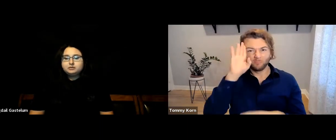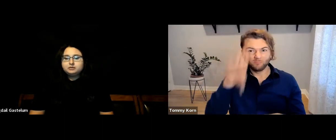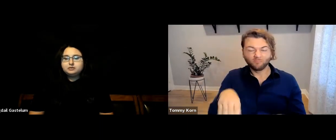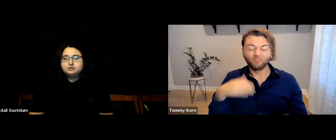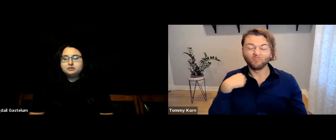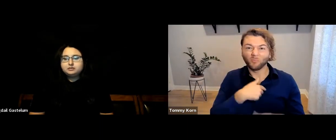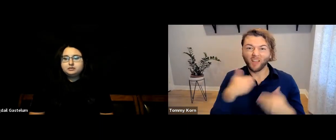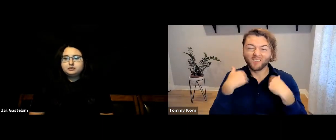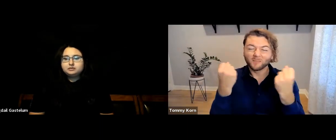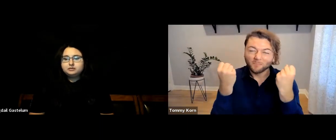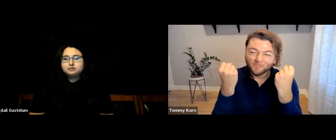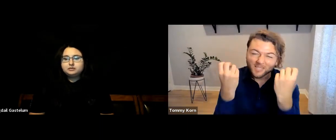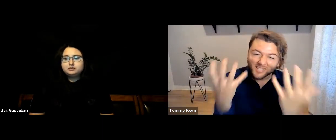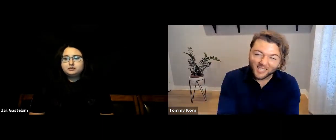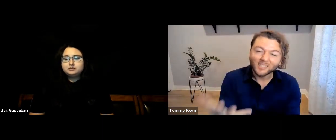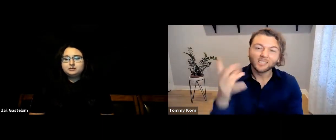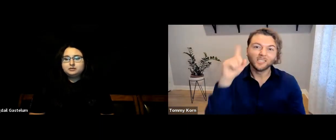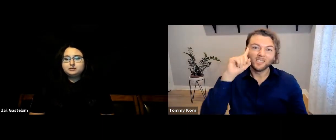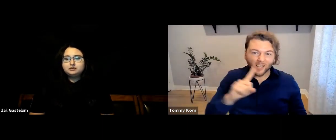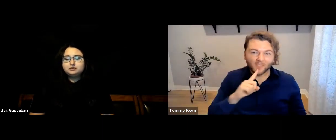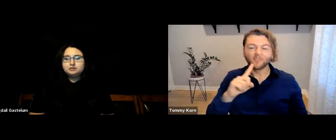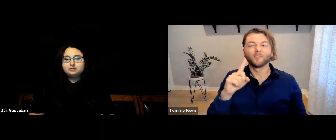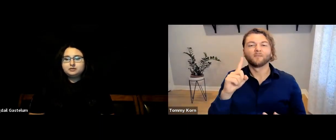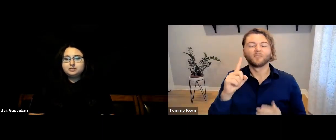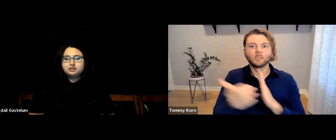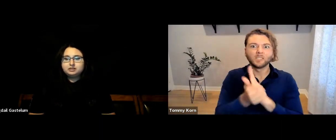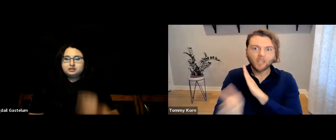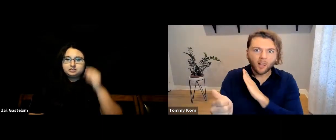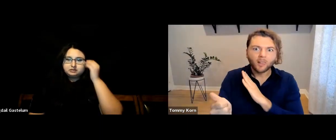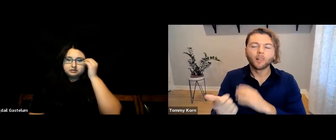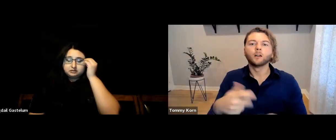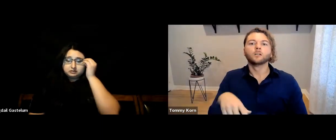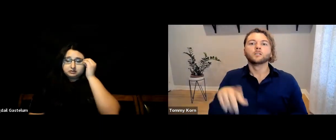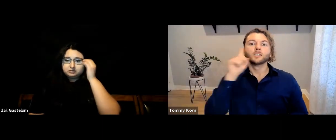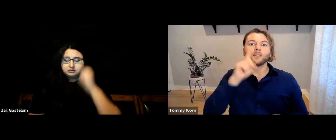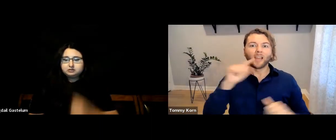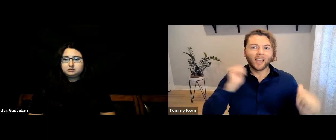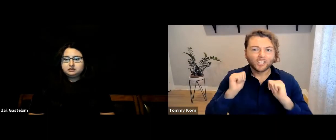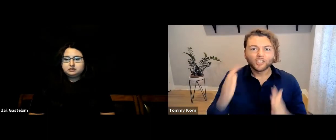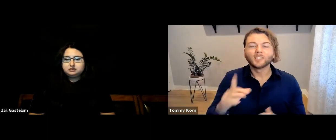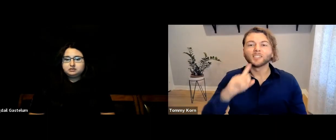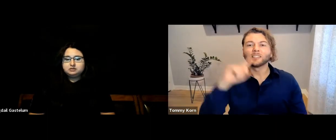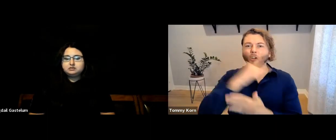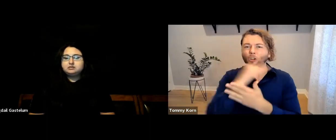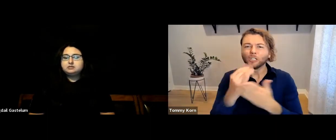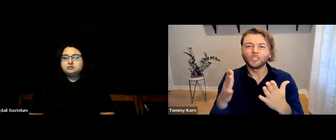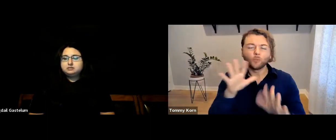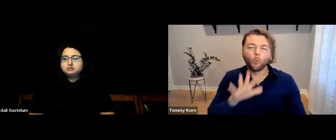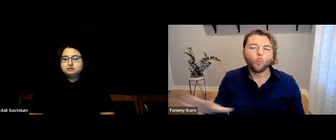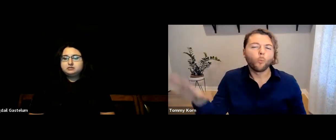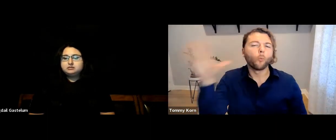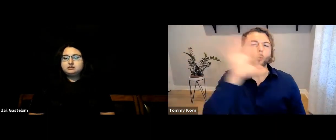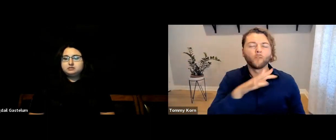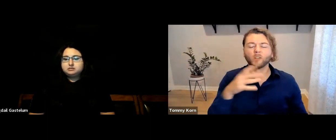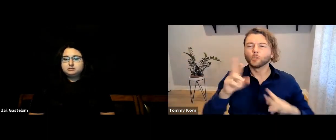We have so much Deaf talent in the community. There are Deaf actors and artists all over the world